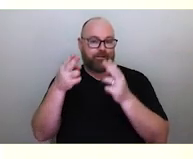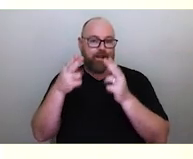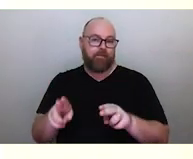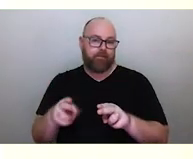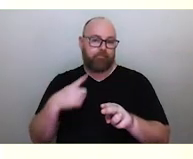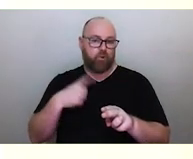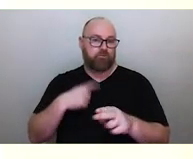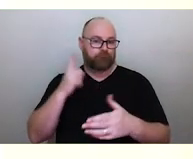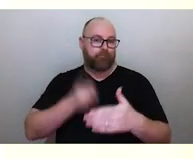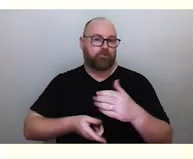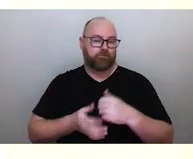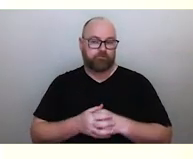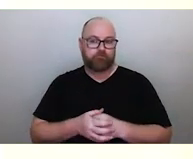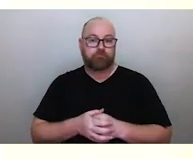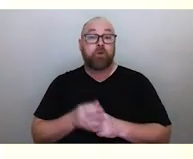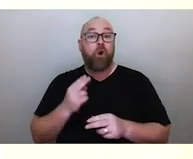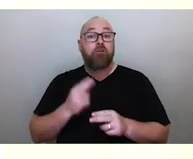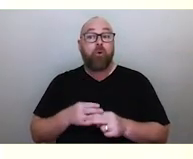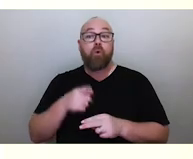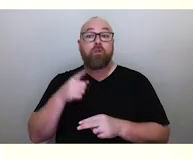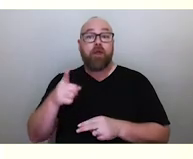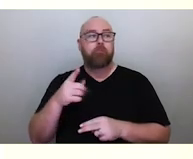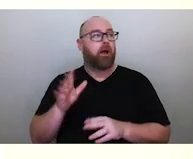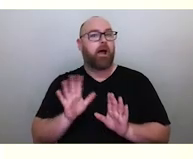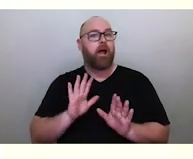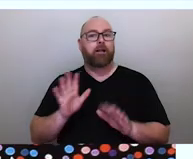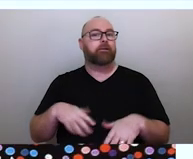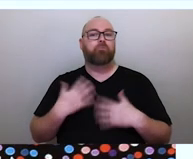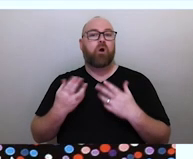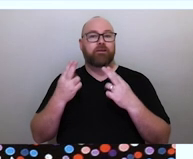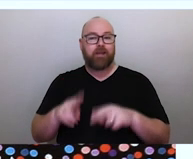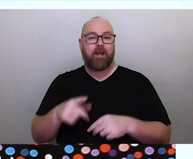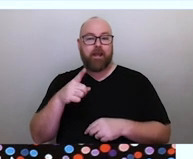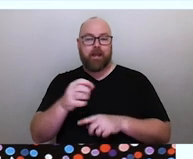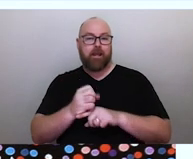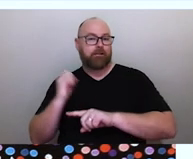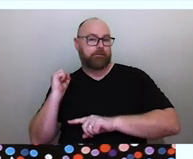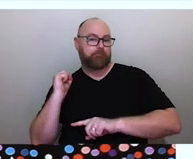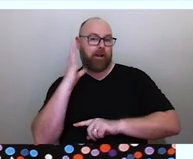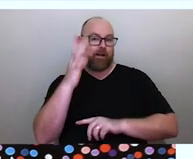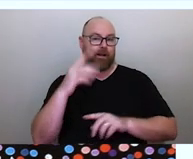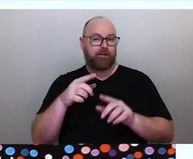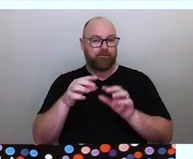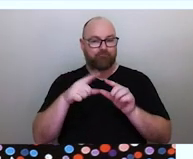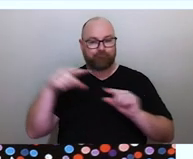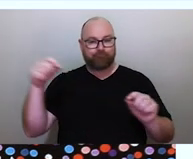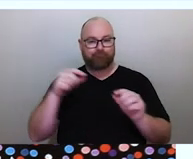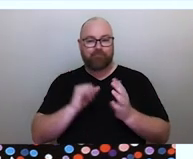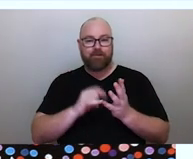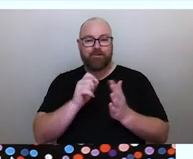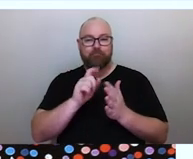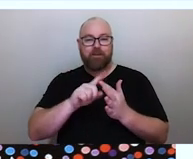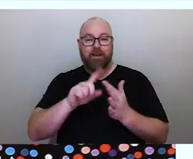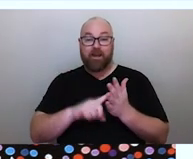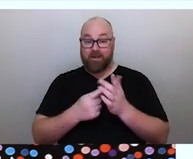Now to escape from this punishment of death, he cast a spear up into the Milky Way, which you can see on the top part